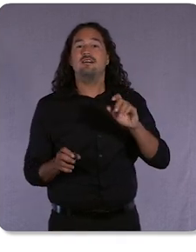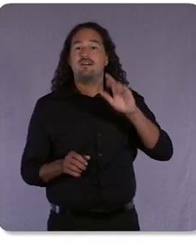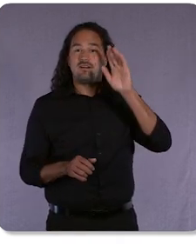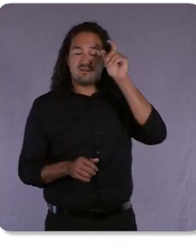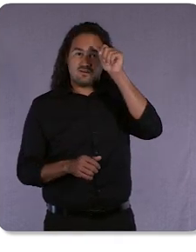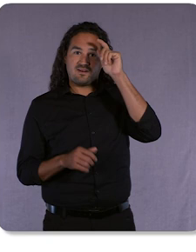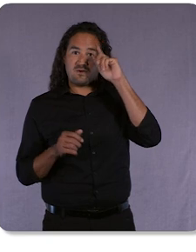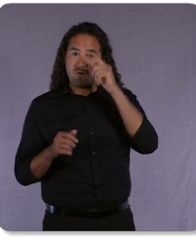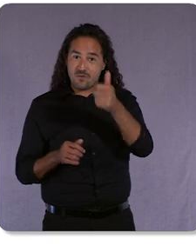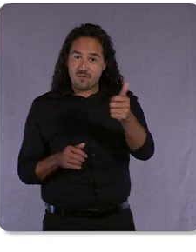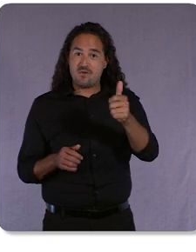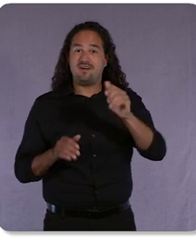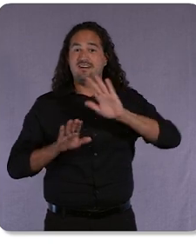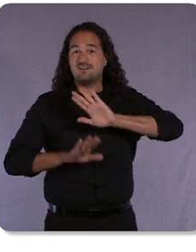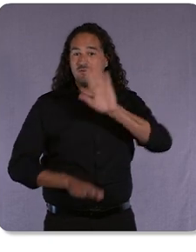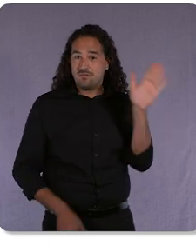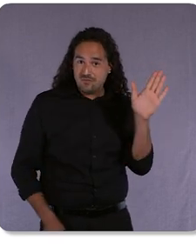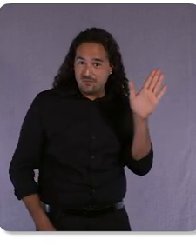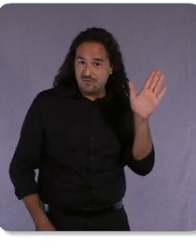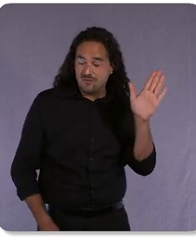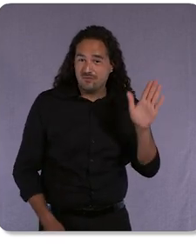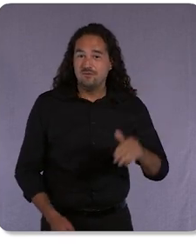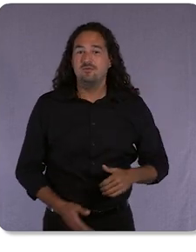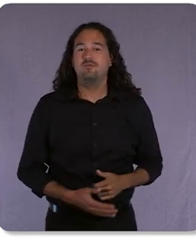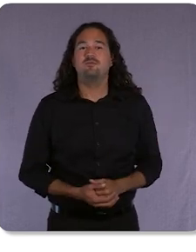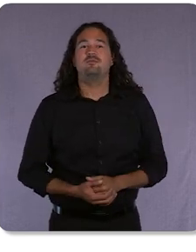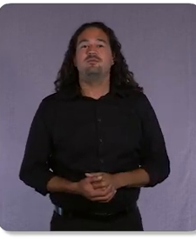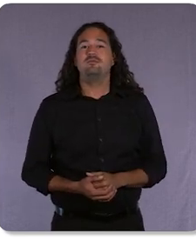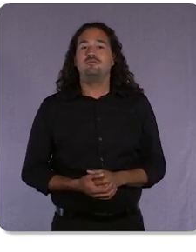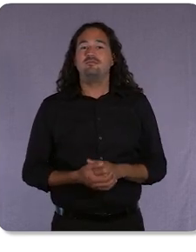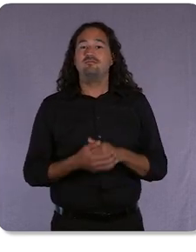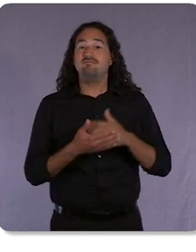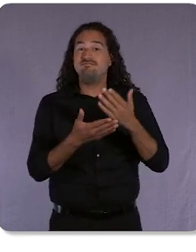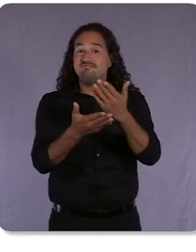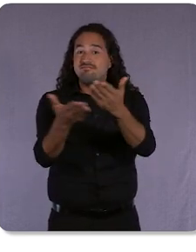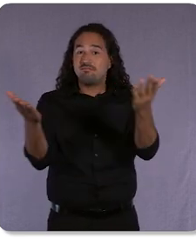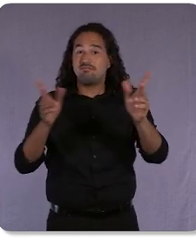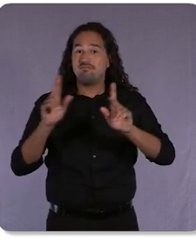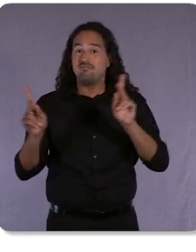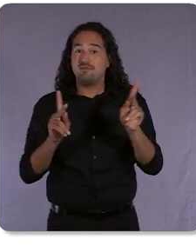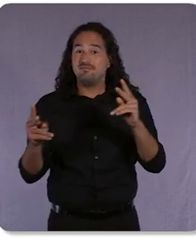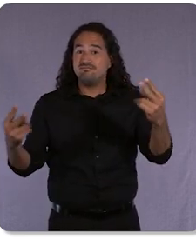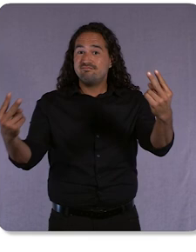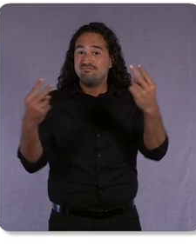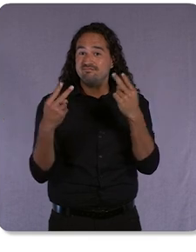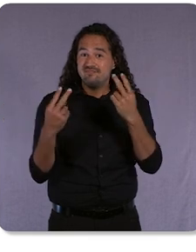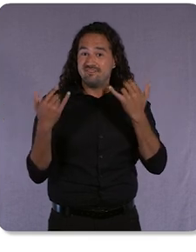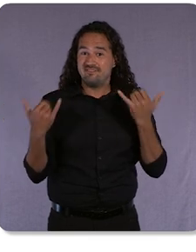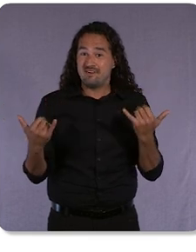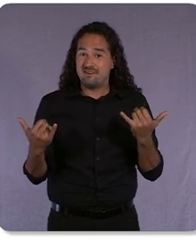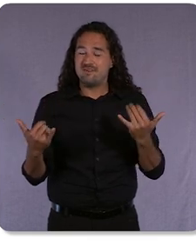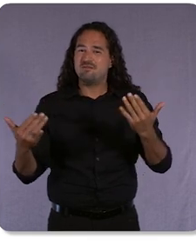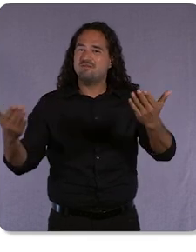to each and every one of you joining us today Welcome to Google Marketing Live!